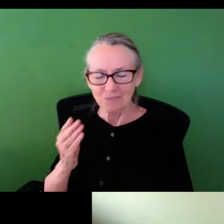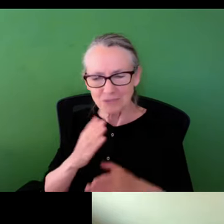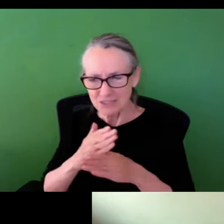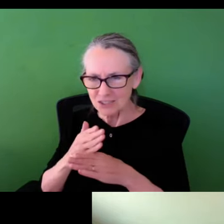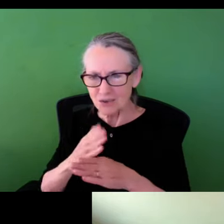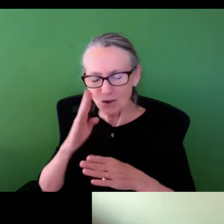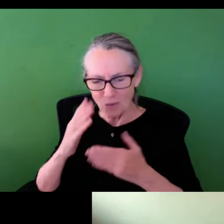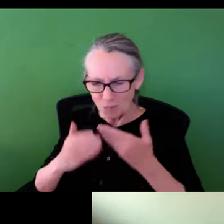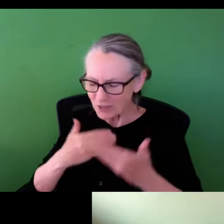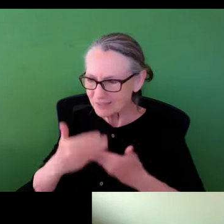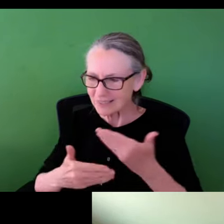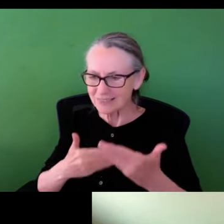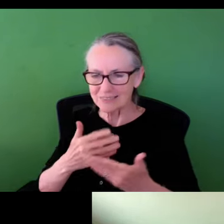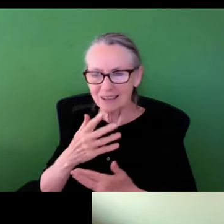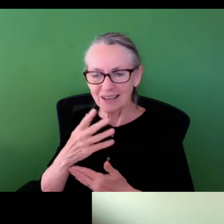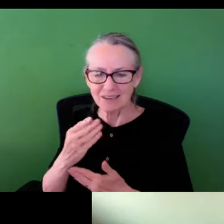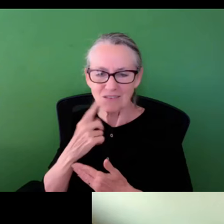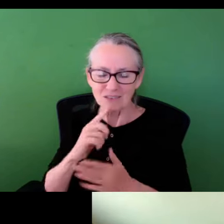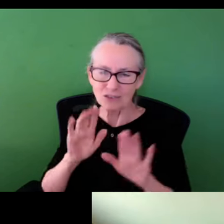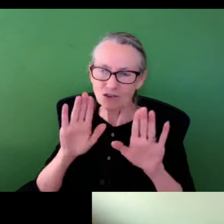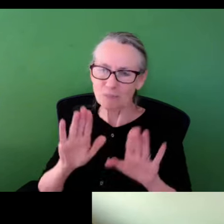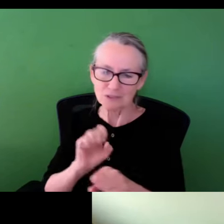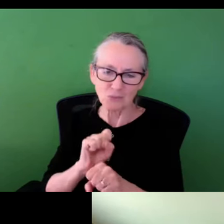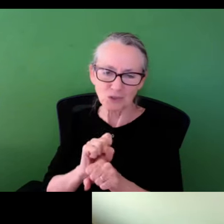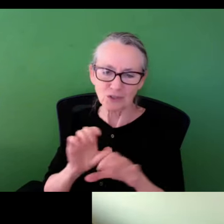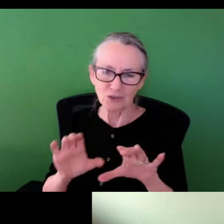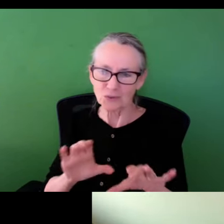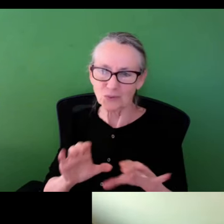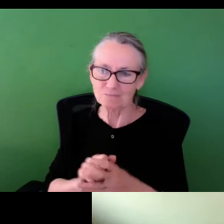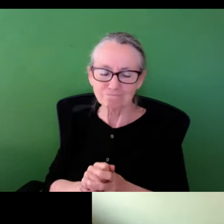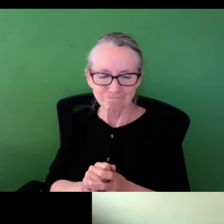And for just